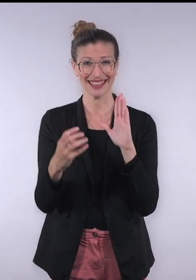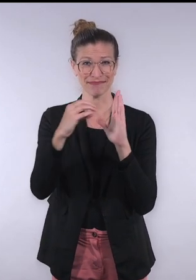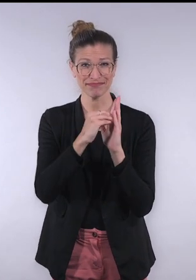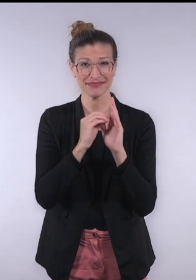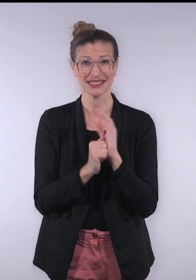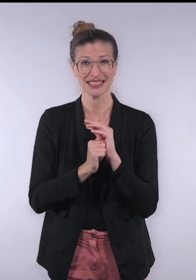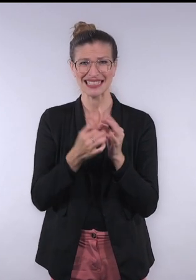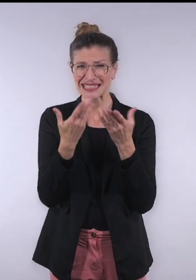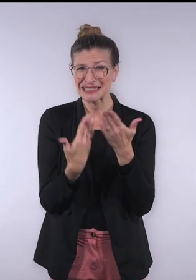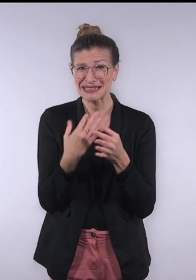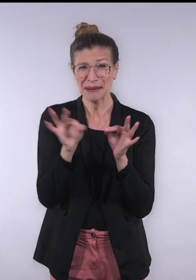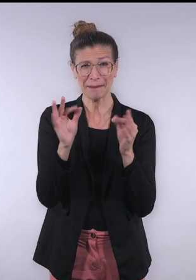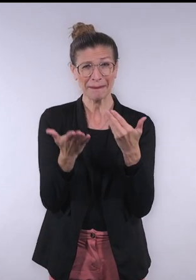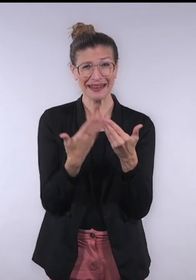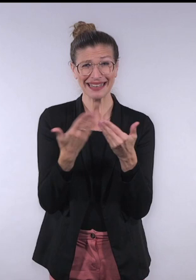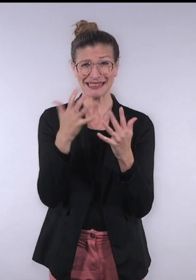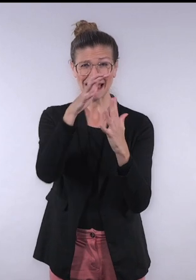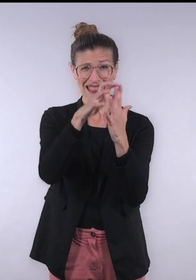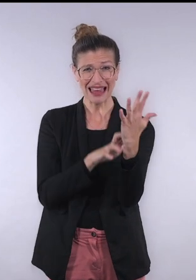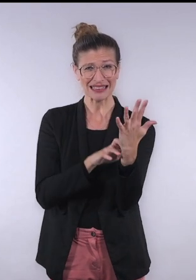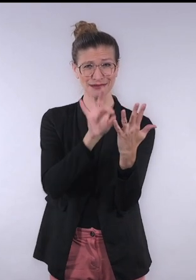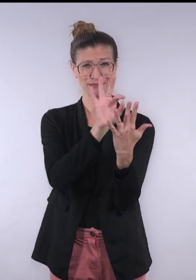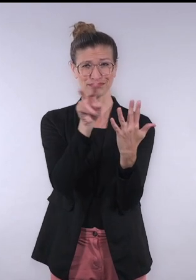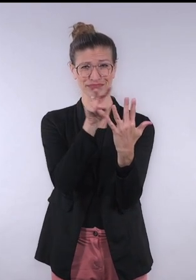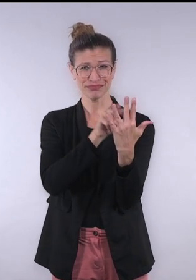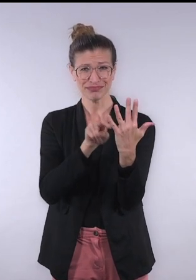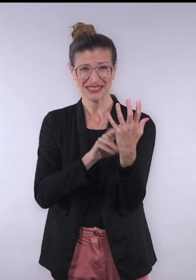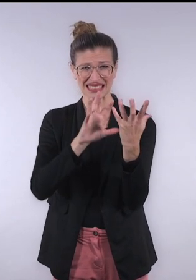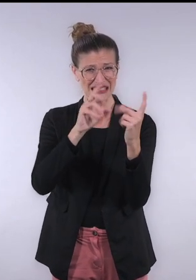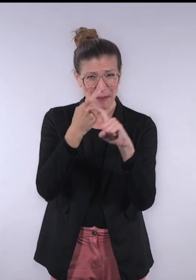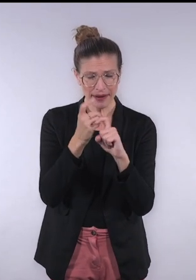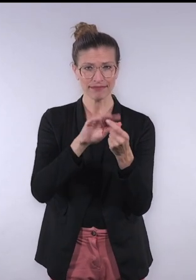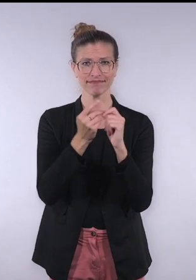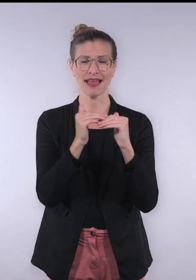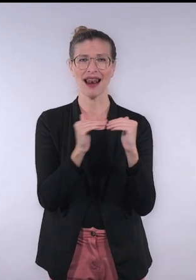to help users write texts in simpler language. The simplification level can be selected.